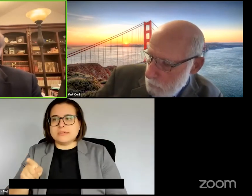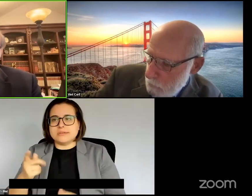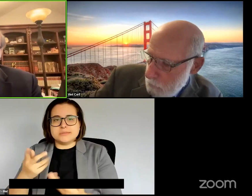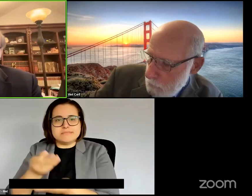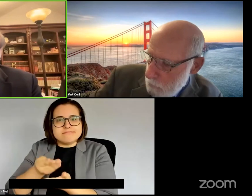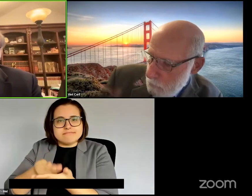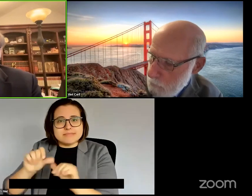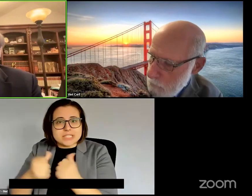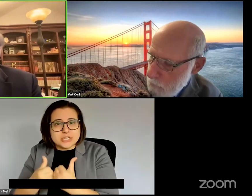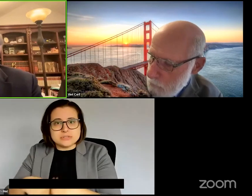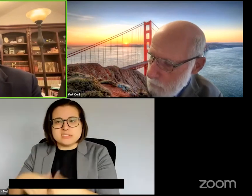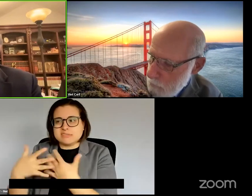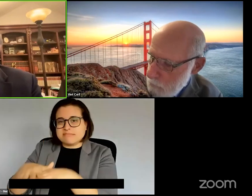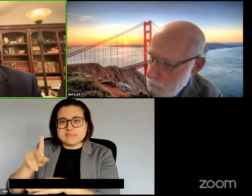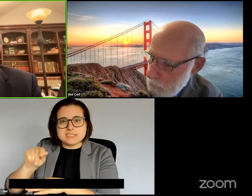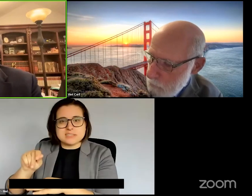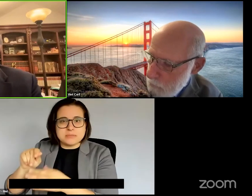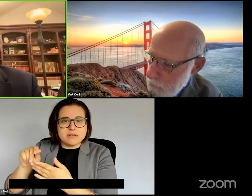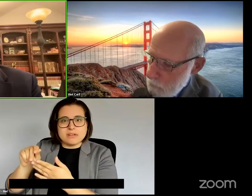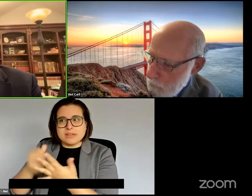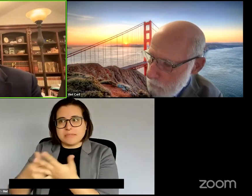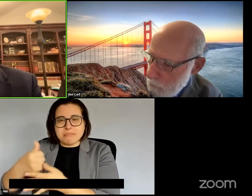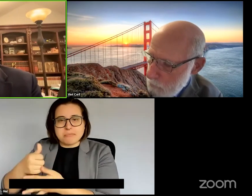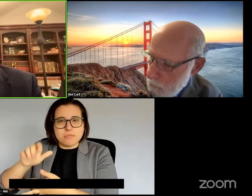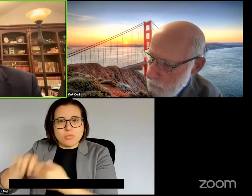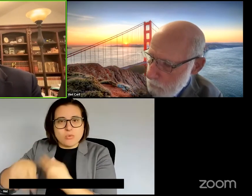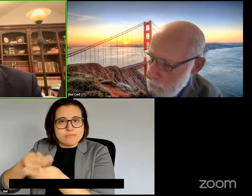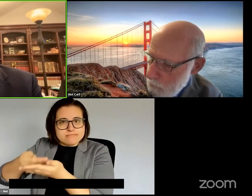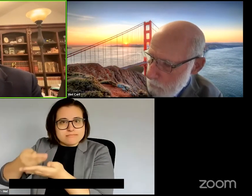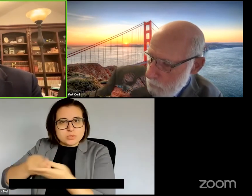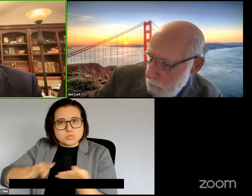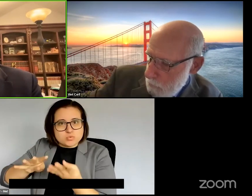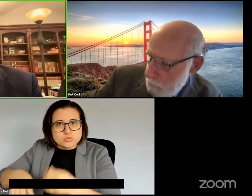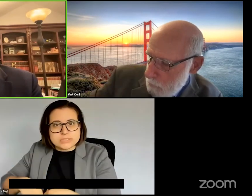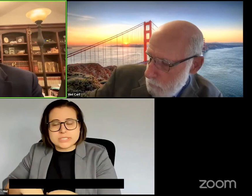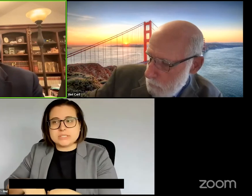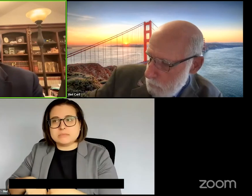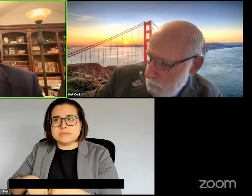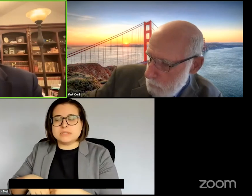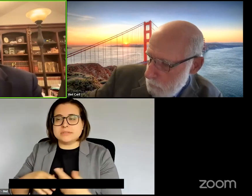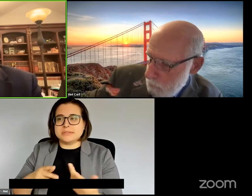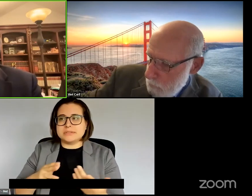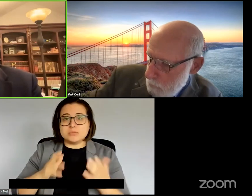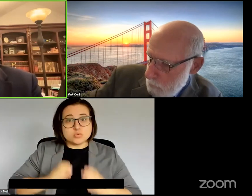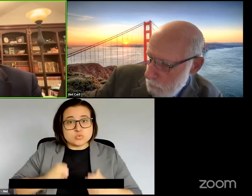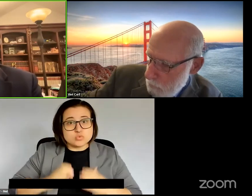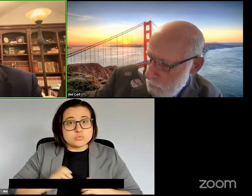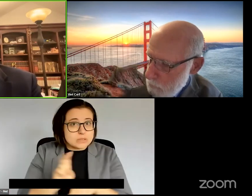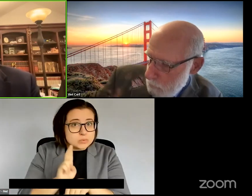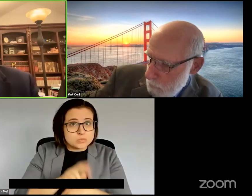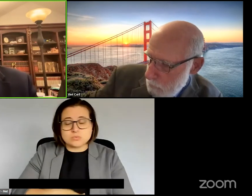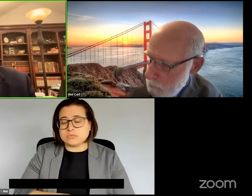and disability-focused funding streams, by consumers, by companies.